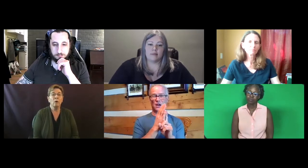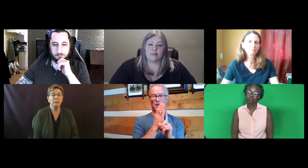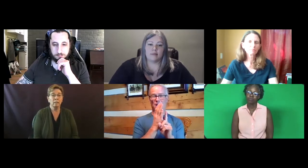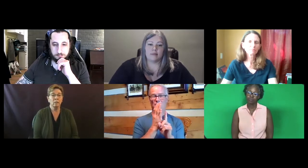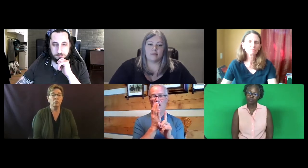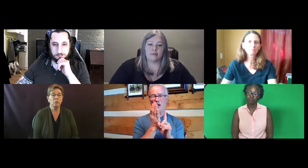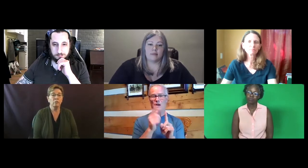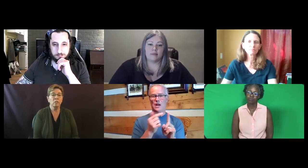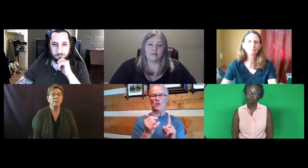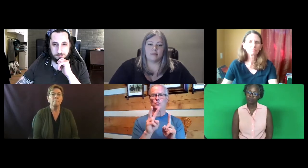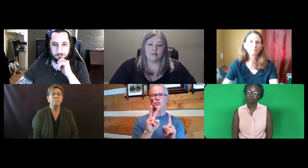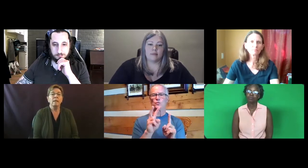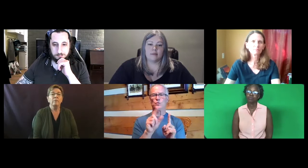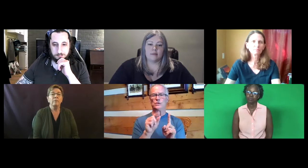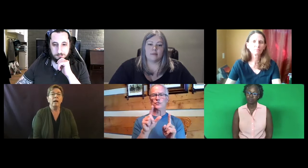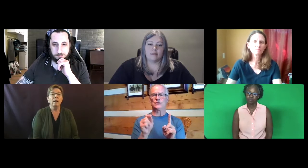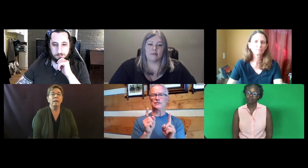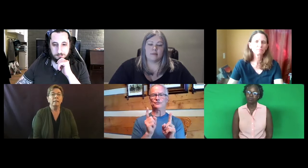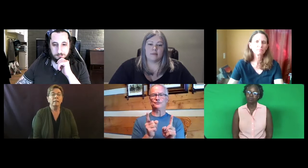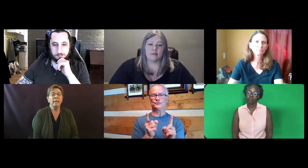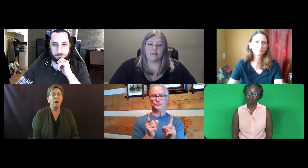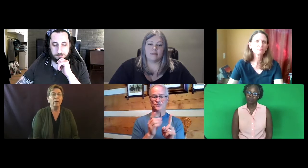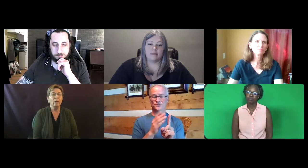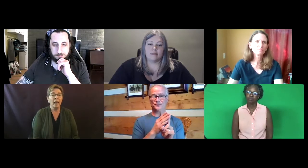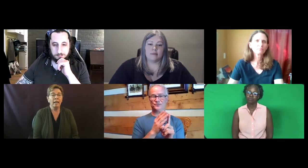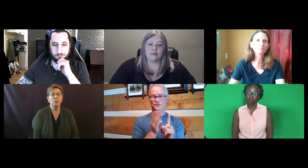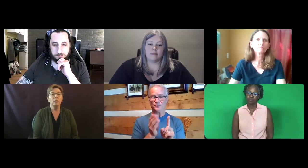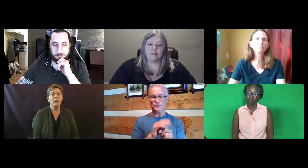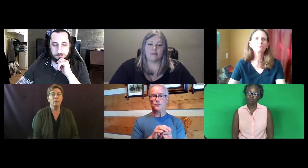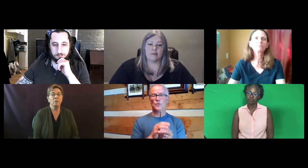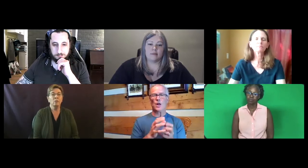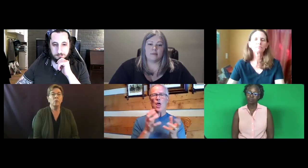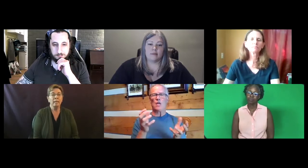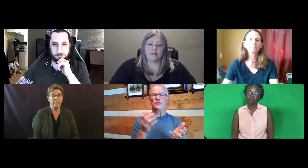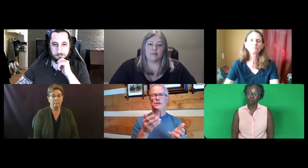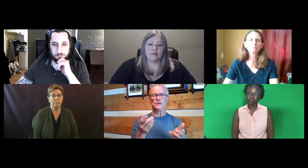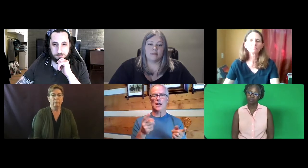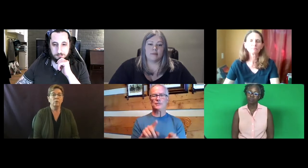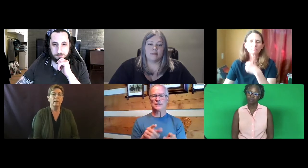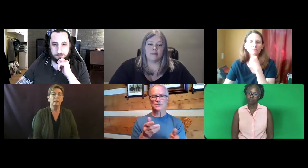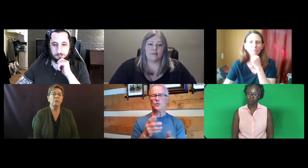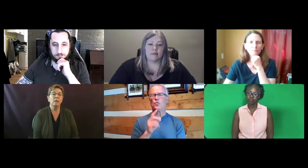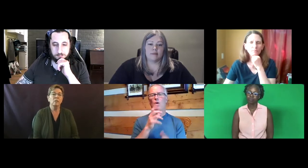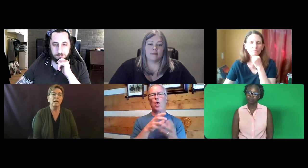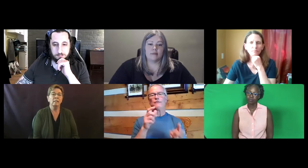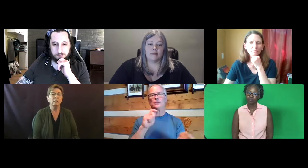want your services. Now we are at 2020 from 2009 to 2020.